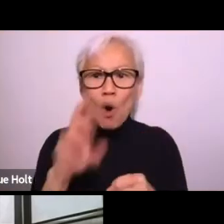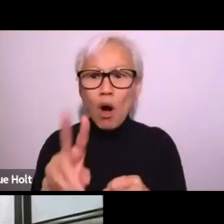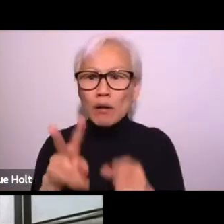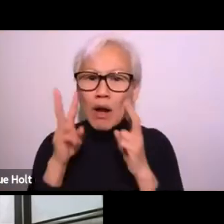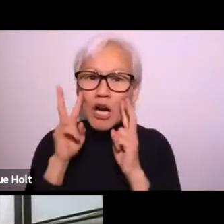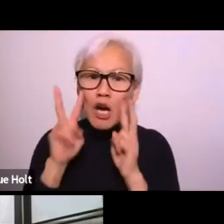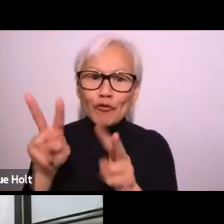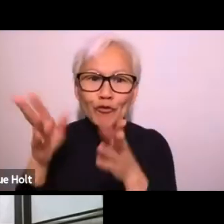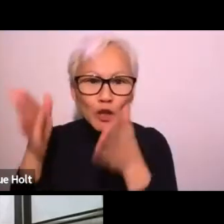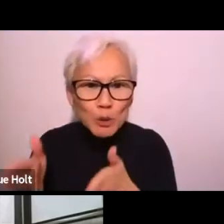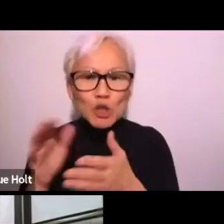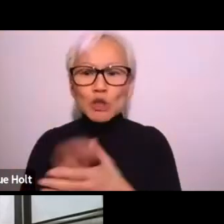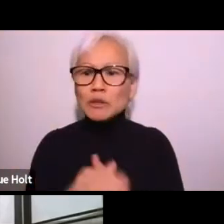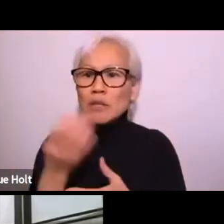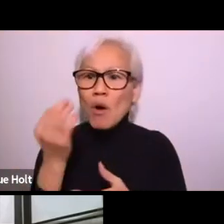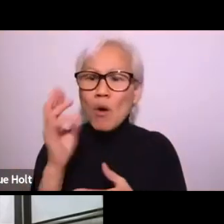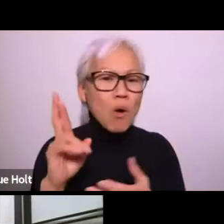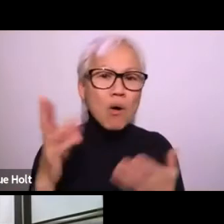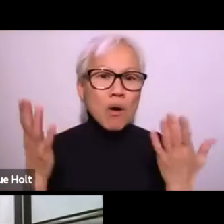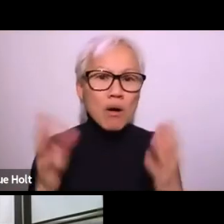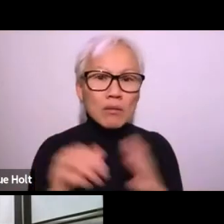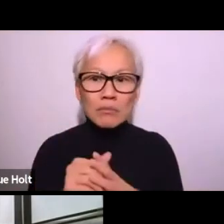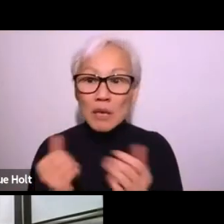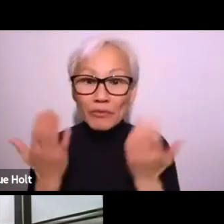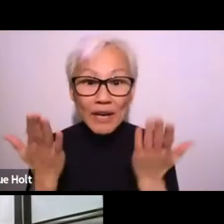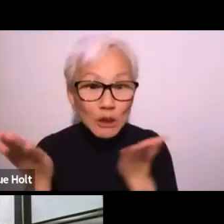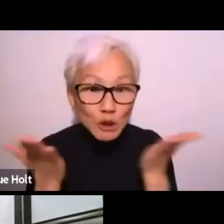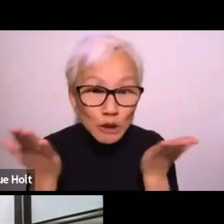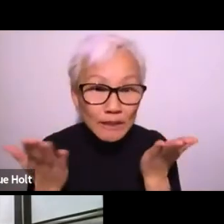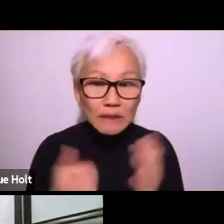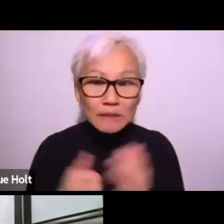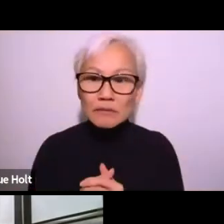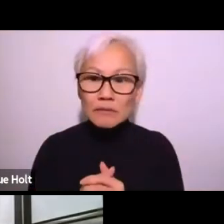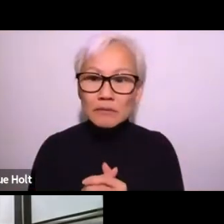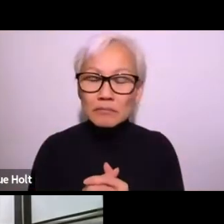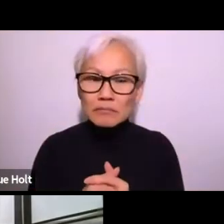Any, any of you, our viewers who are involved with production